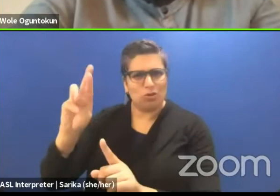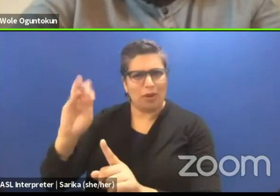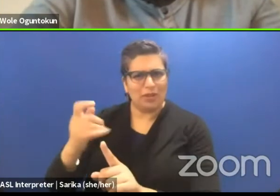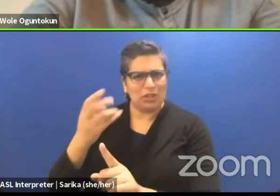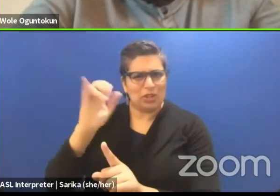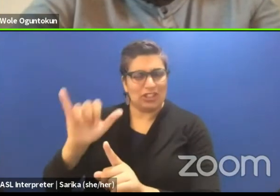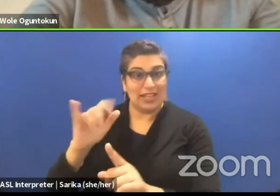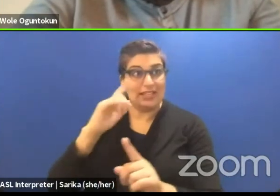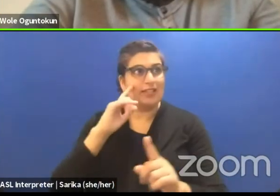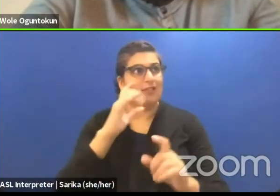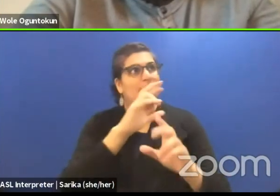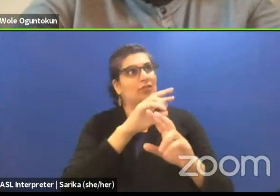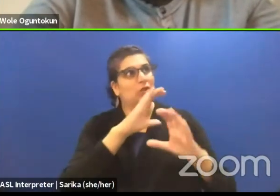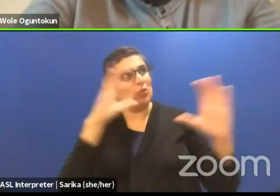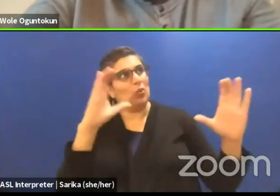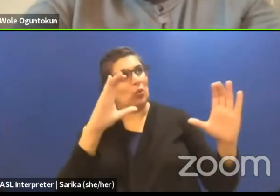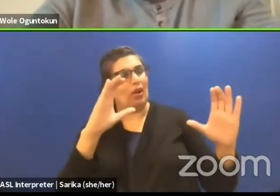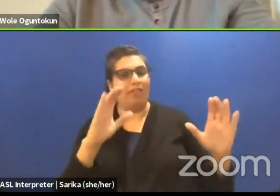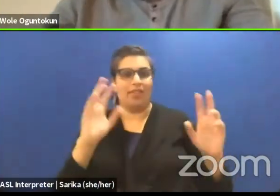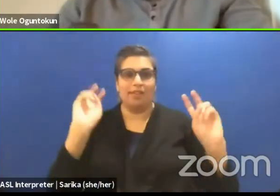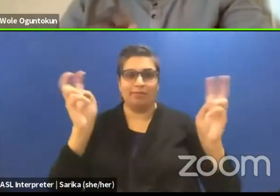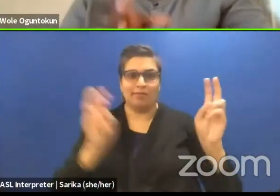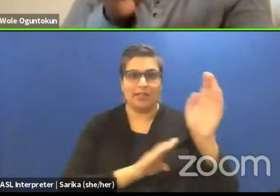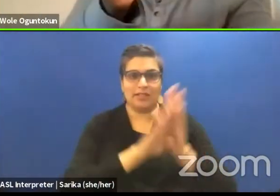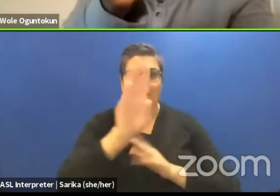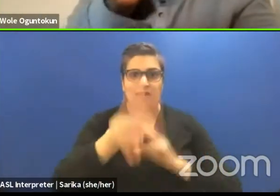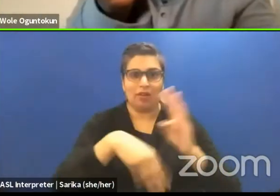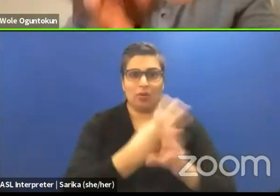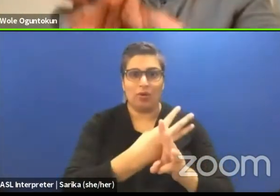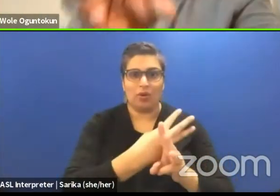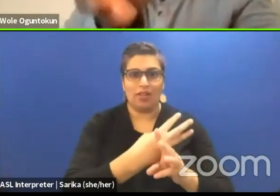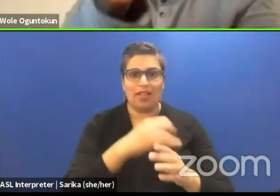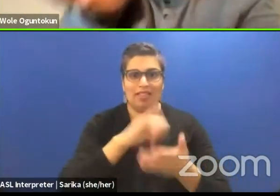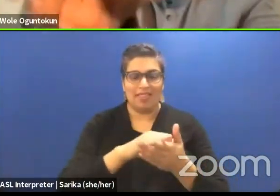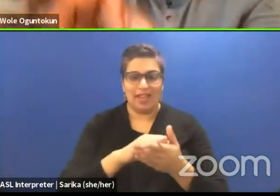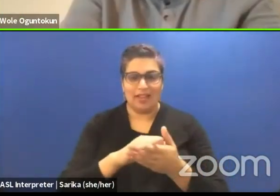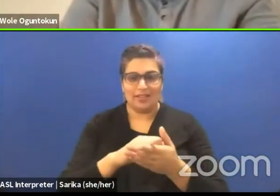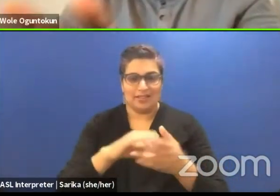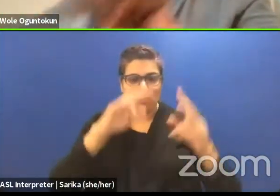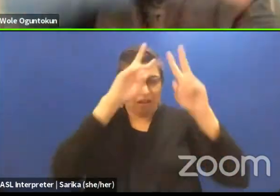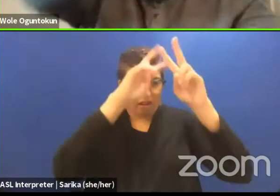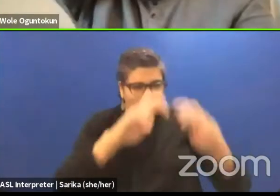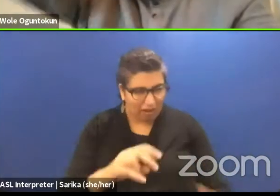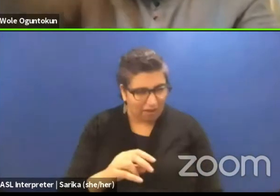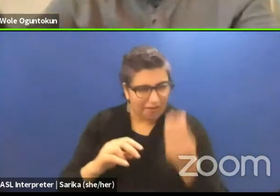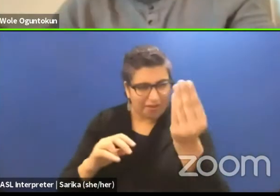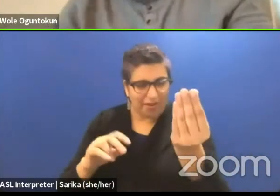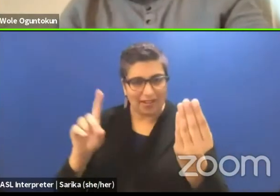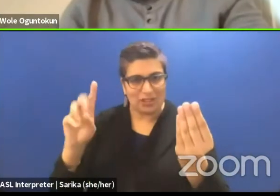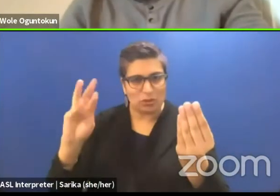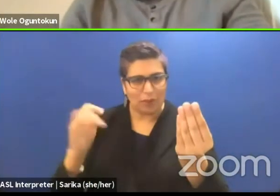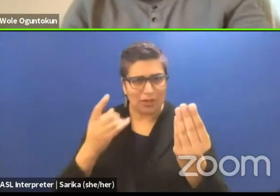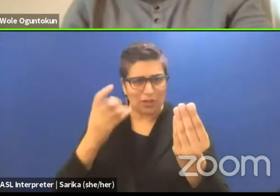that it is the source of dramaturgy for the rest of the universe.